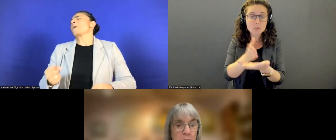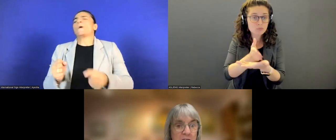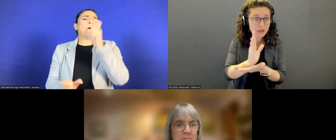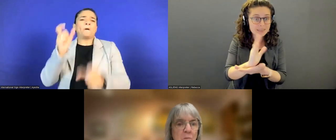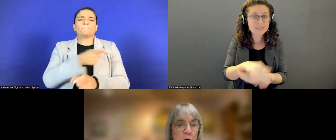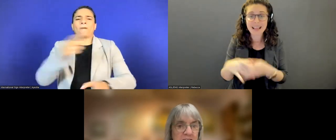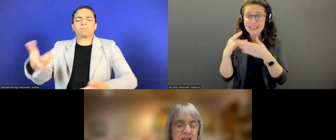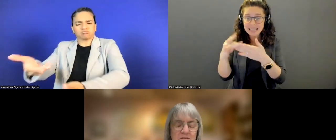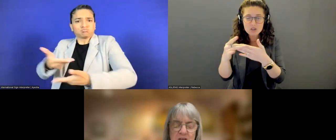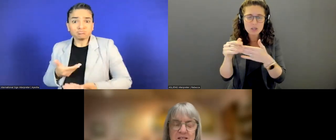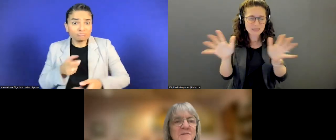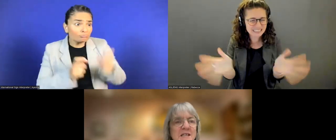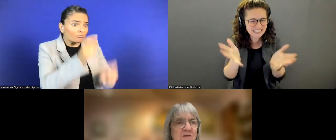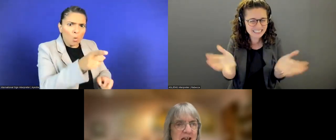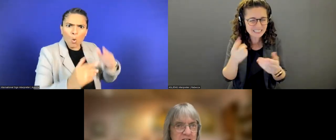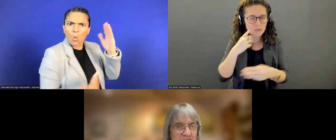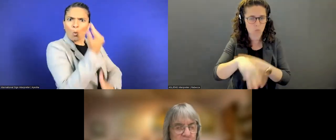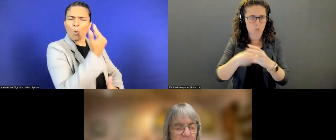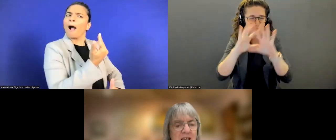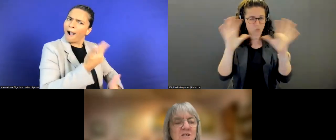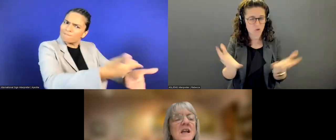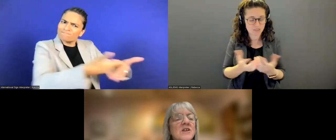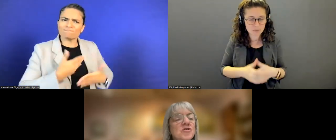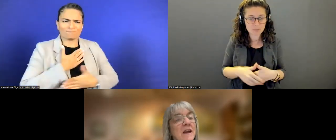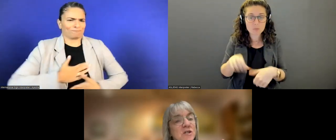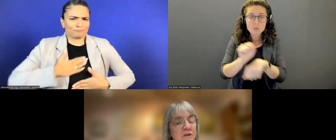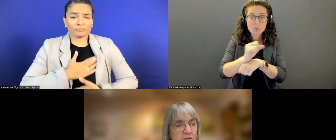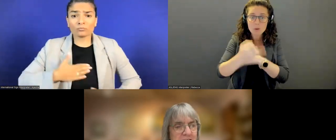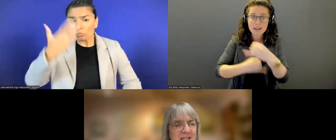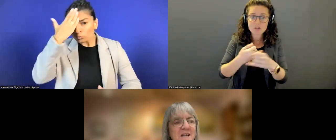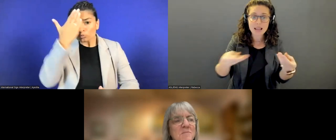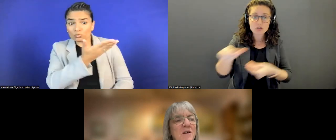And we have been working in the field of international exchange, and trying to increase the number